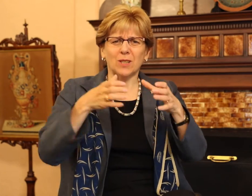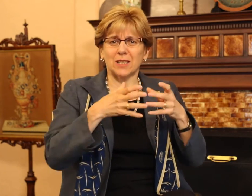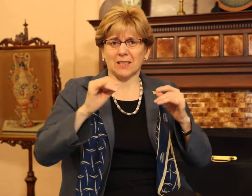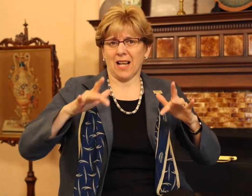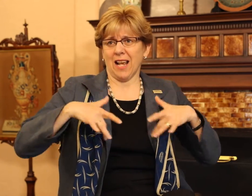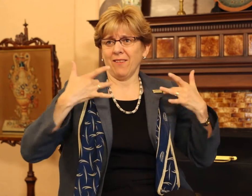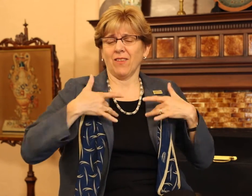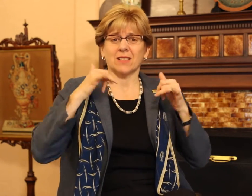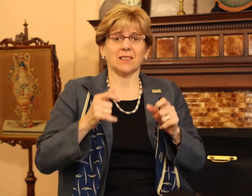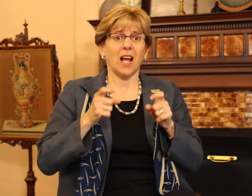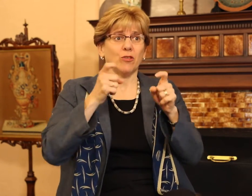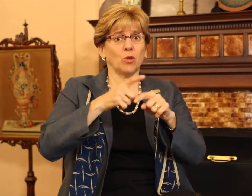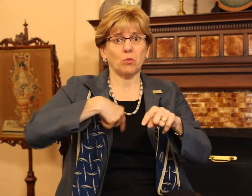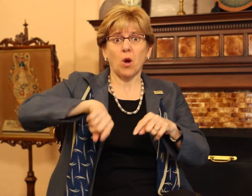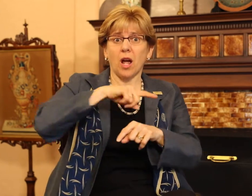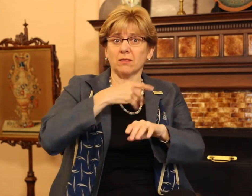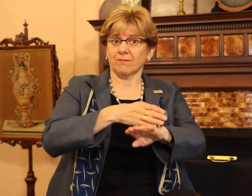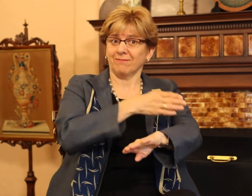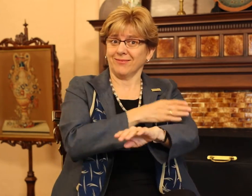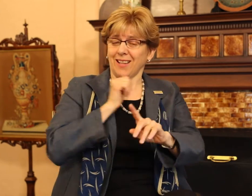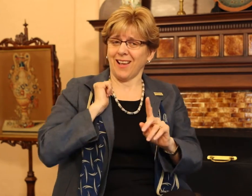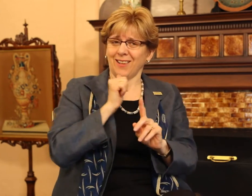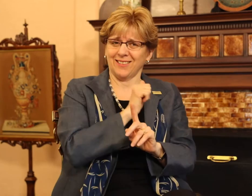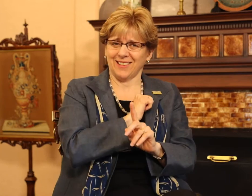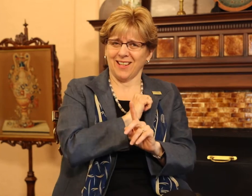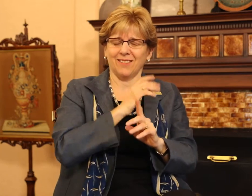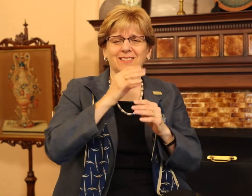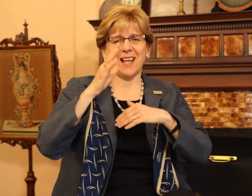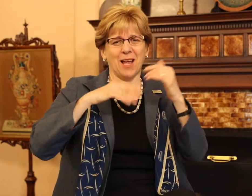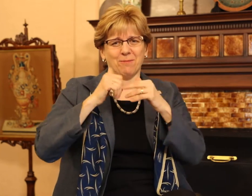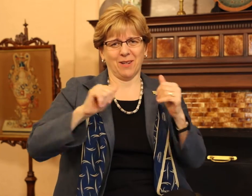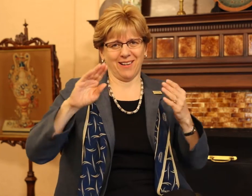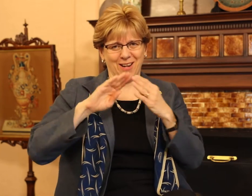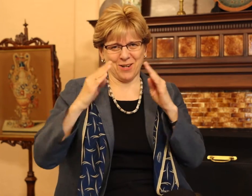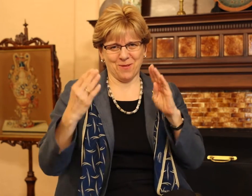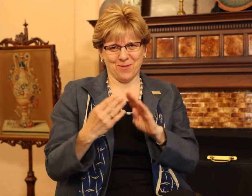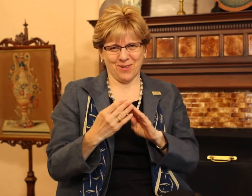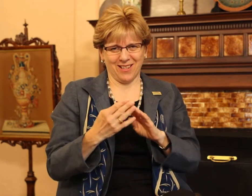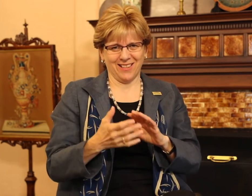and events that contribute to bettering ourselves and building a community.